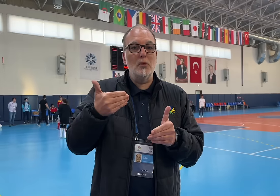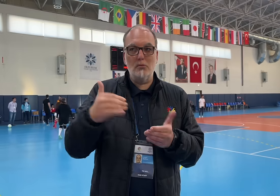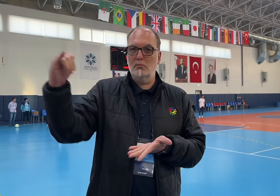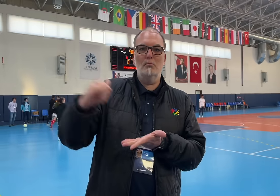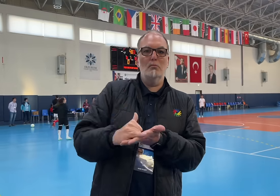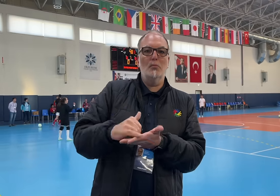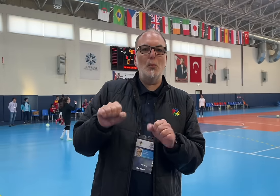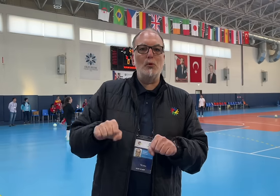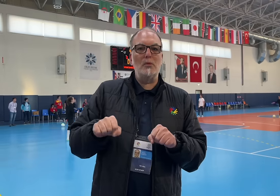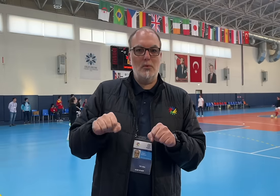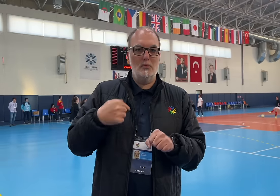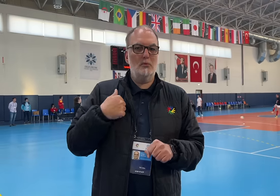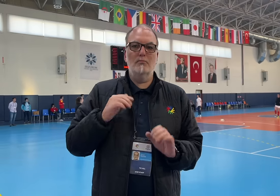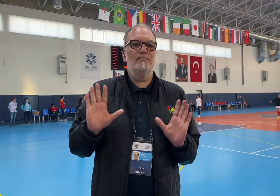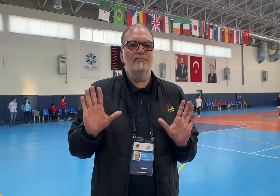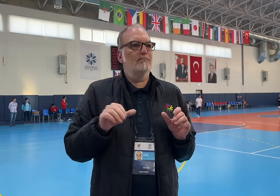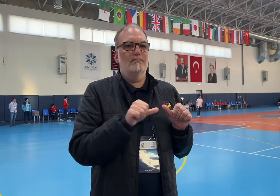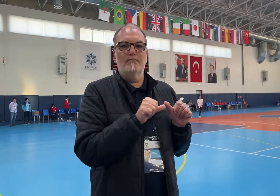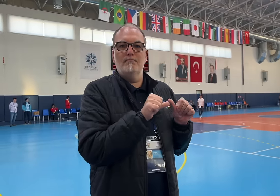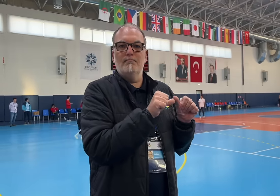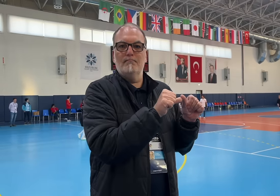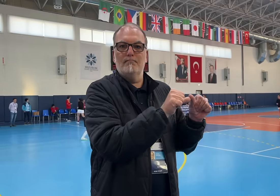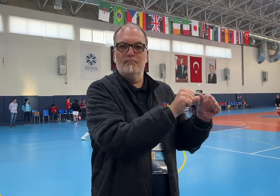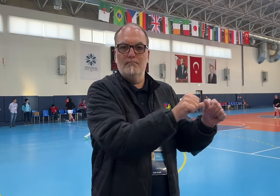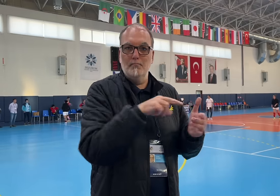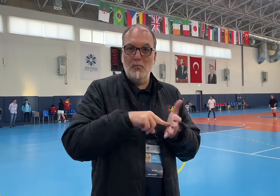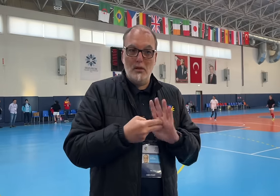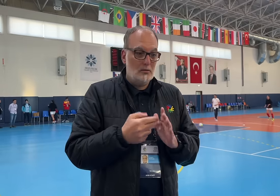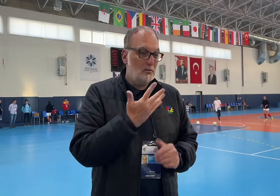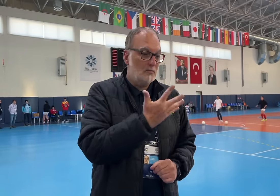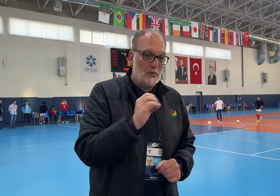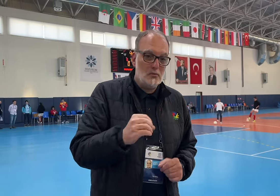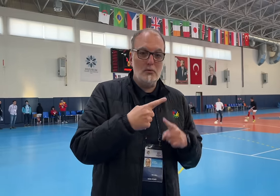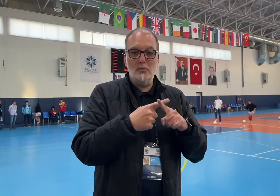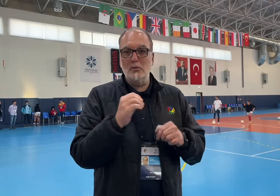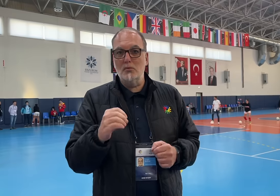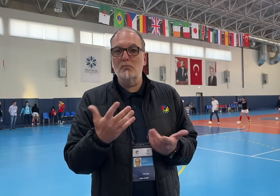informed us or flew in. Regardless, the scores have to be recorded.